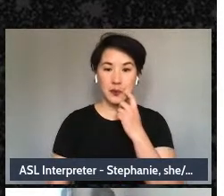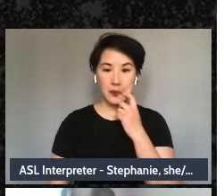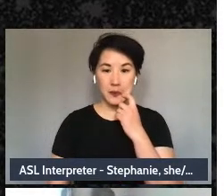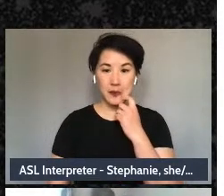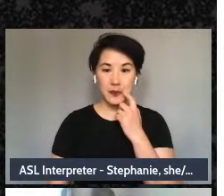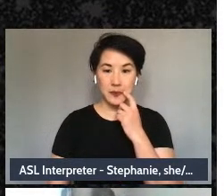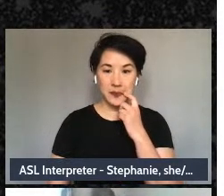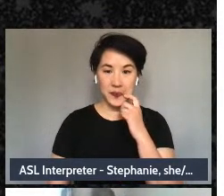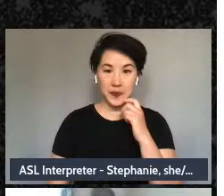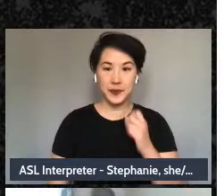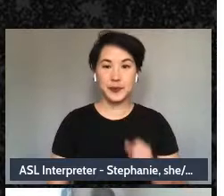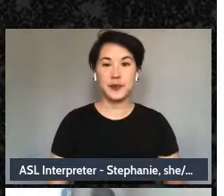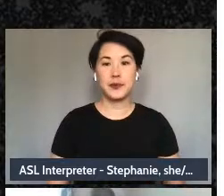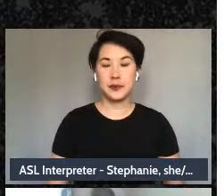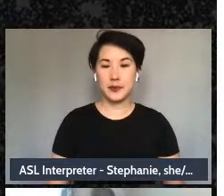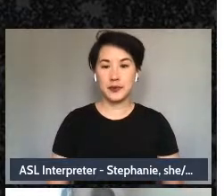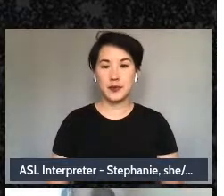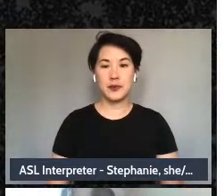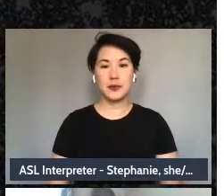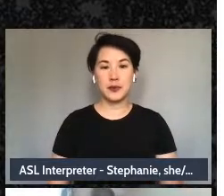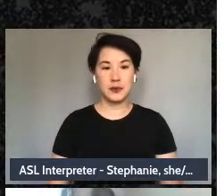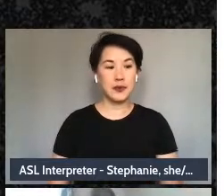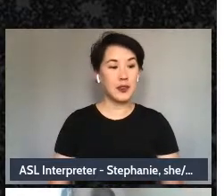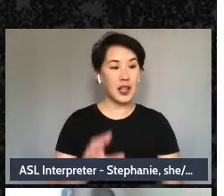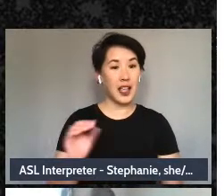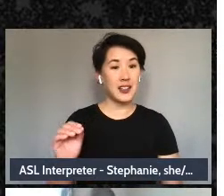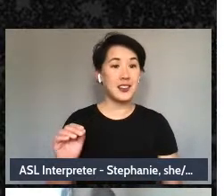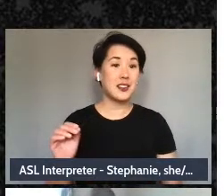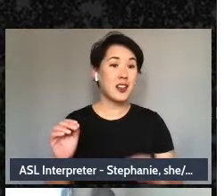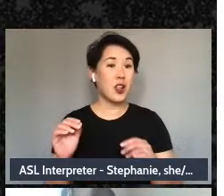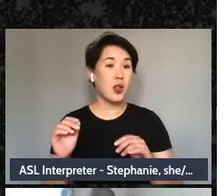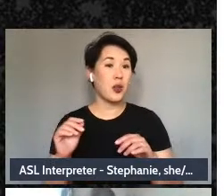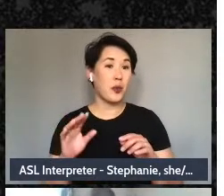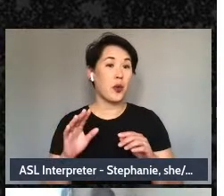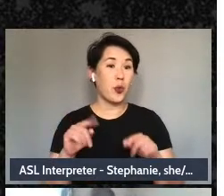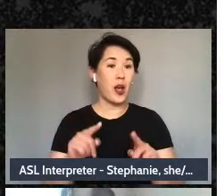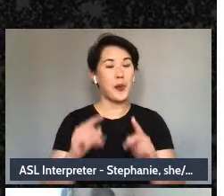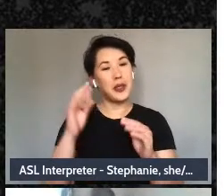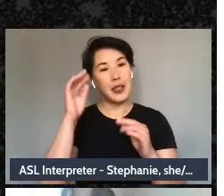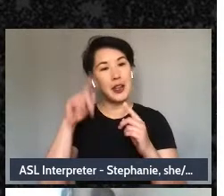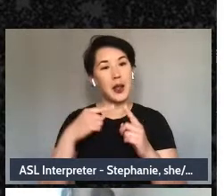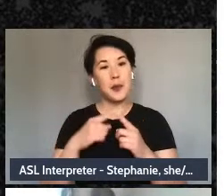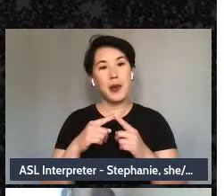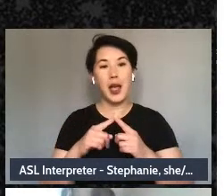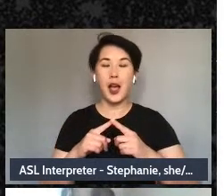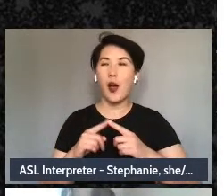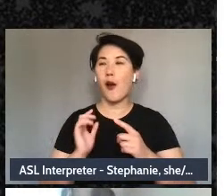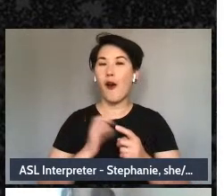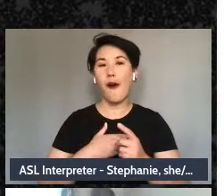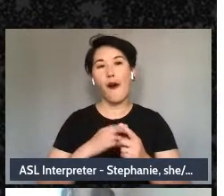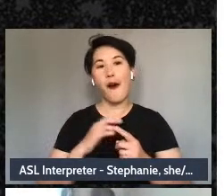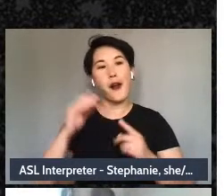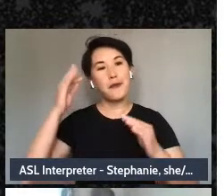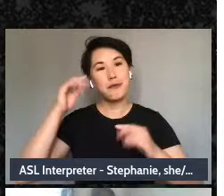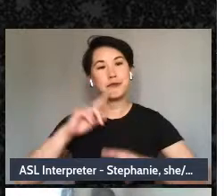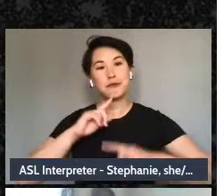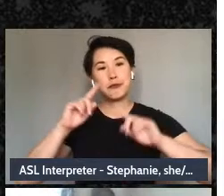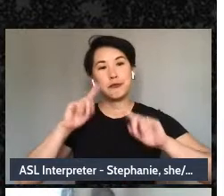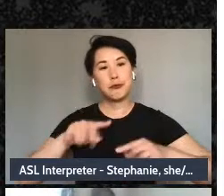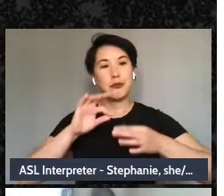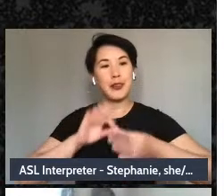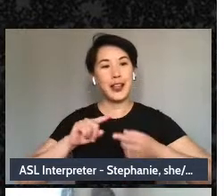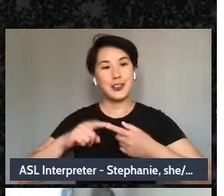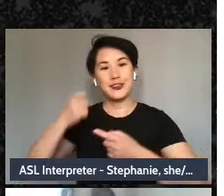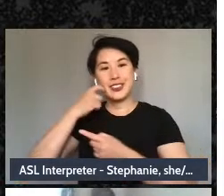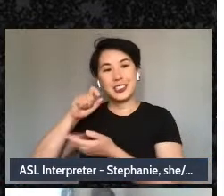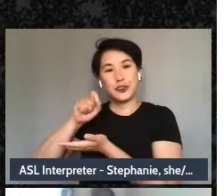As we work on our report back from our writing exerciss, as we think about math mapping